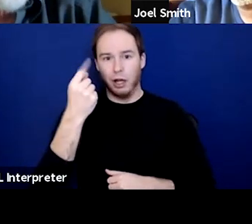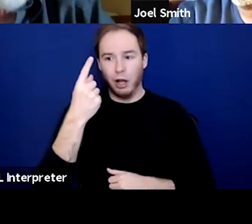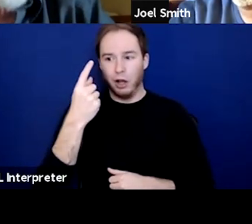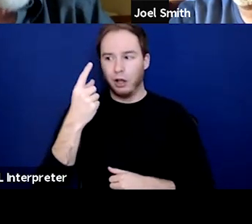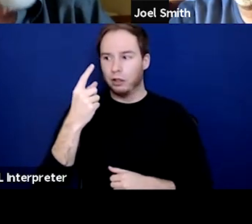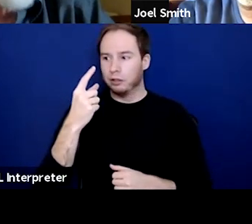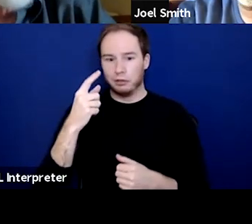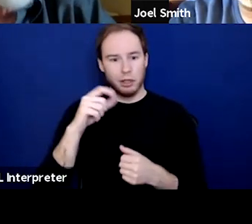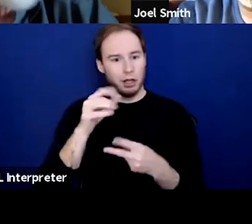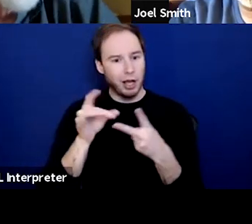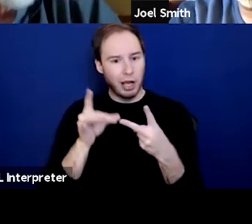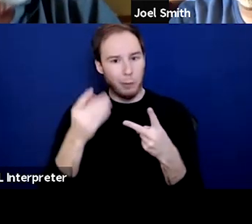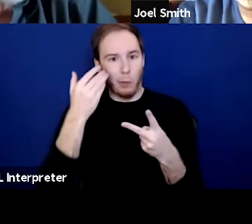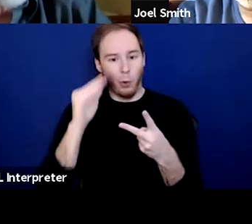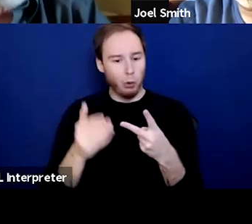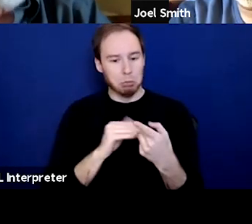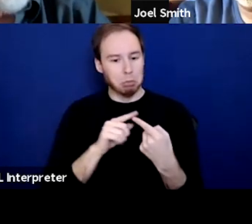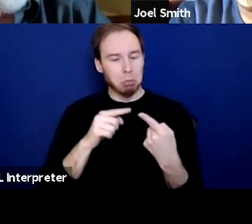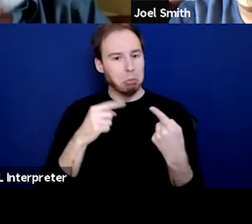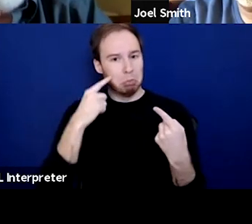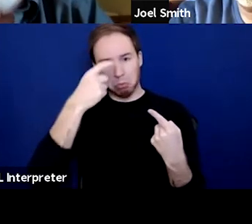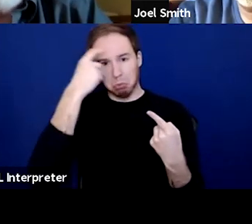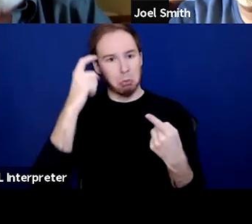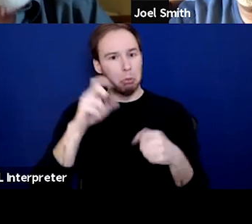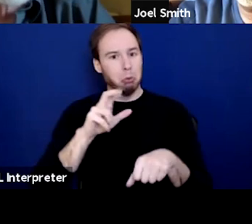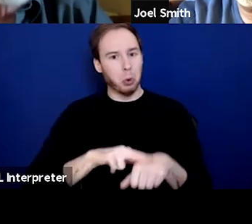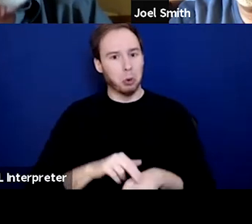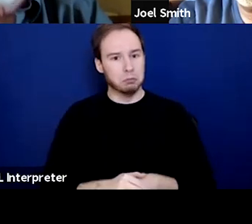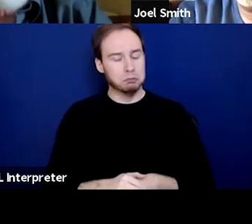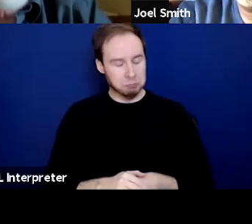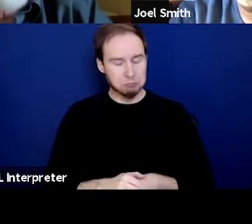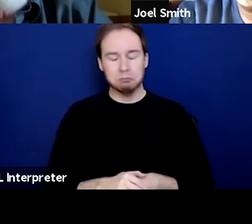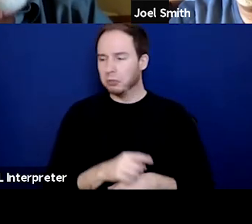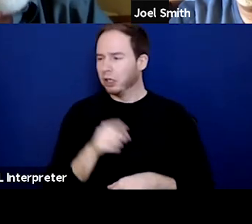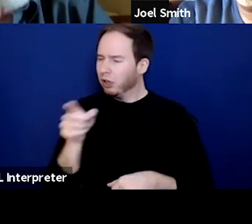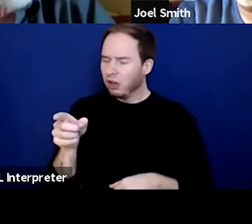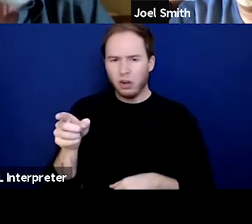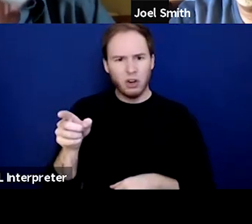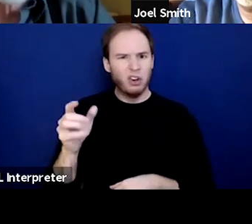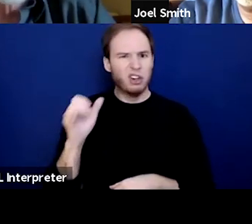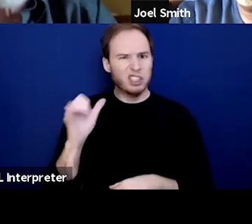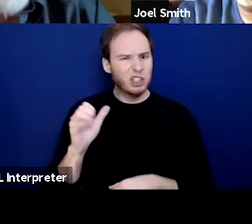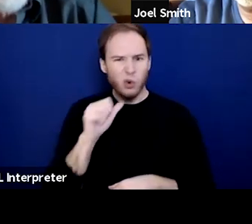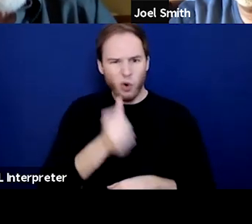that they consider it normal. And they're when they find out that other people haven't had similar life experiences, right?